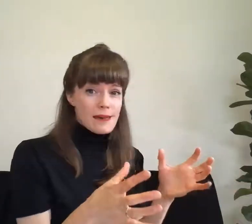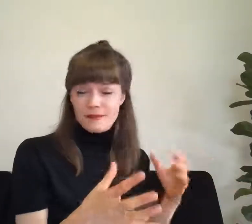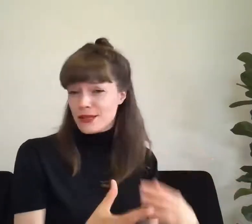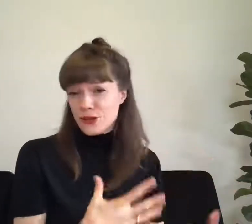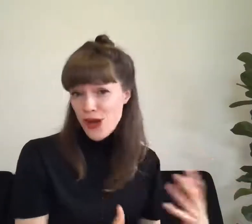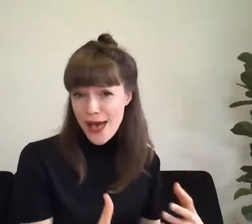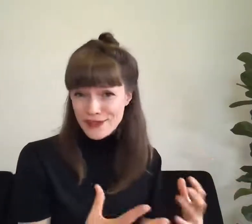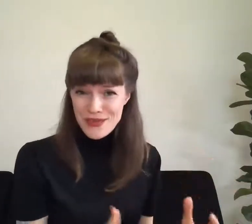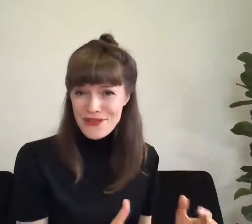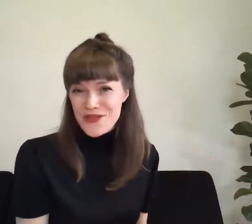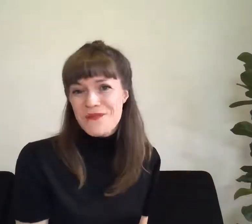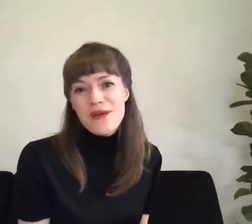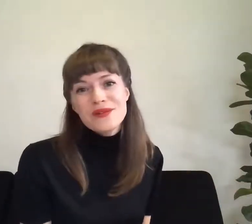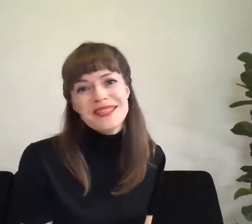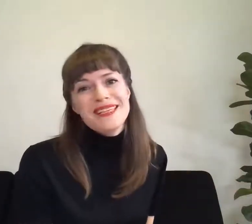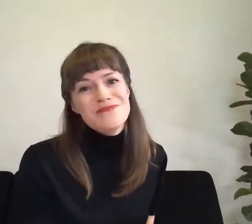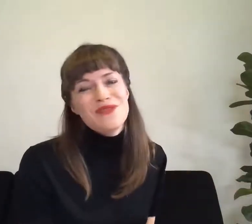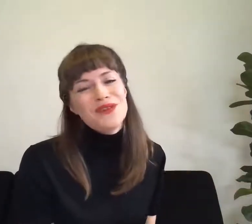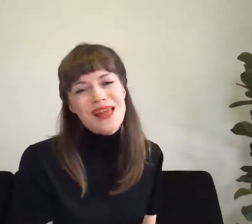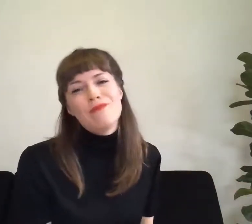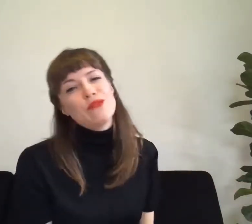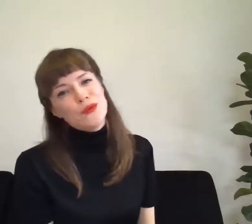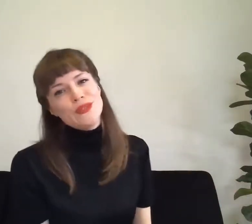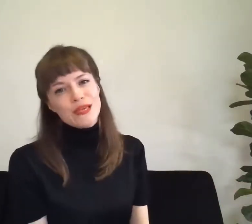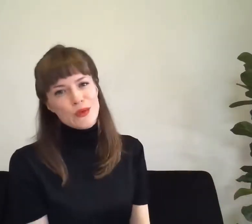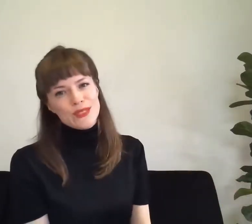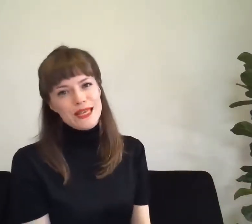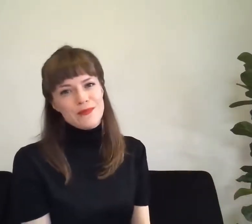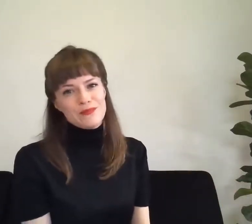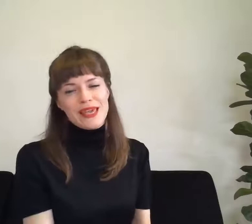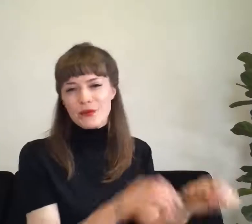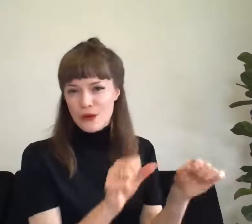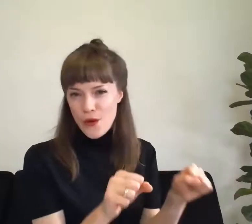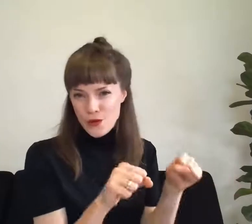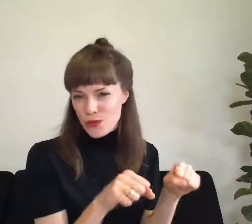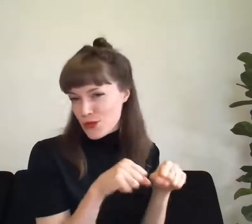Your child's with you. You might want to sit them on your laptop for horsey horsey. Here we go. Alright